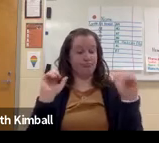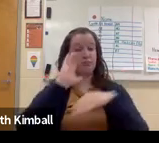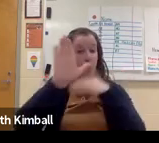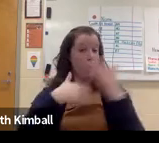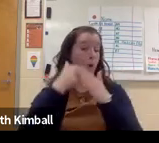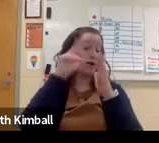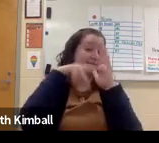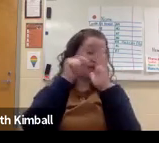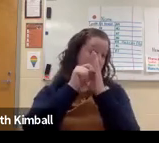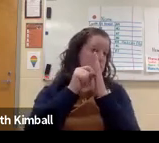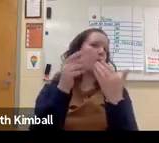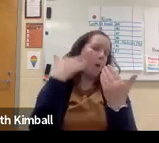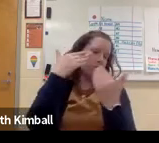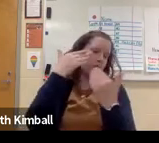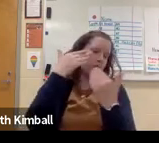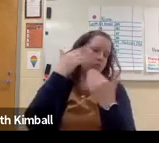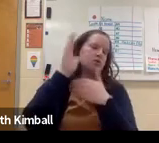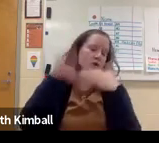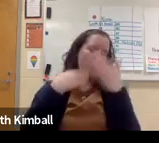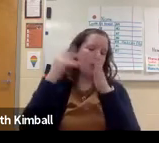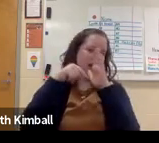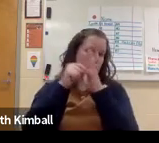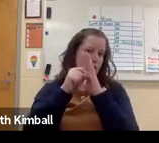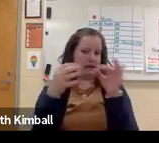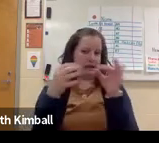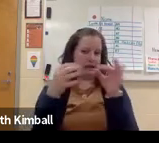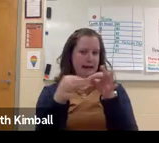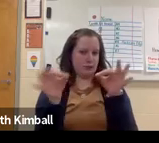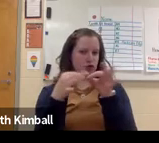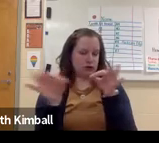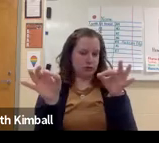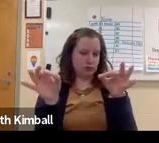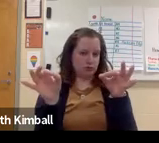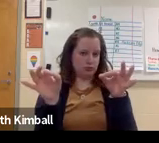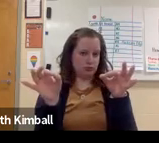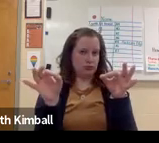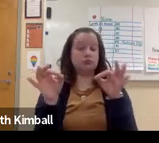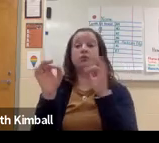because they don't mean to be able to have a high reading level. Most of the information is in videos